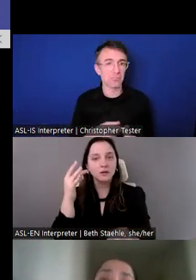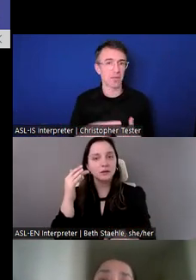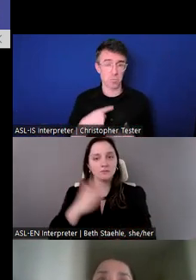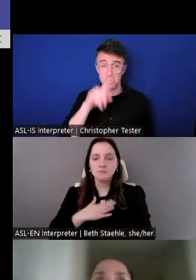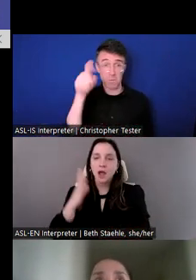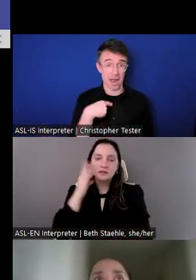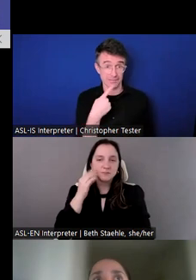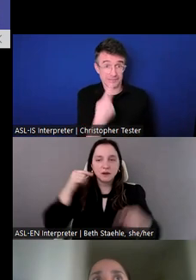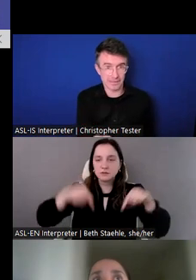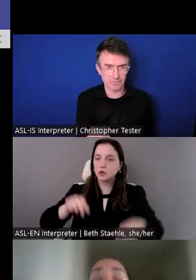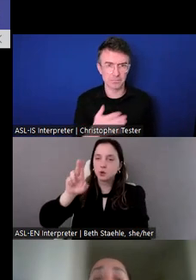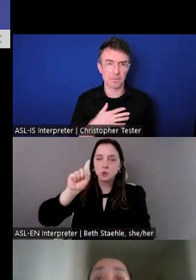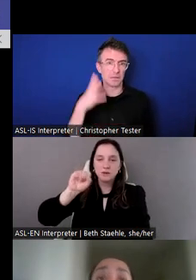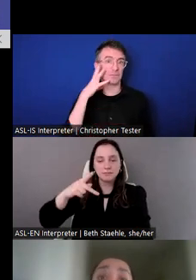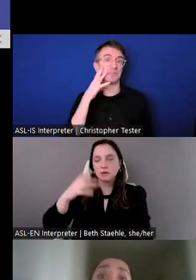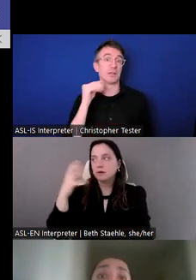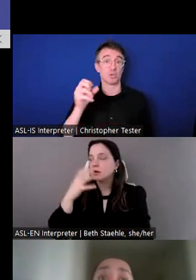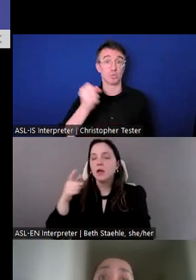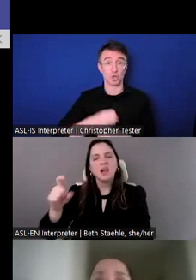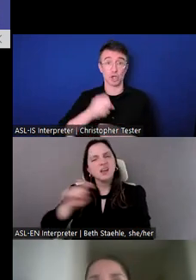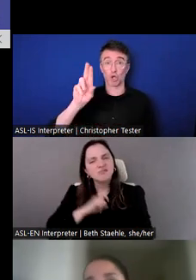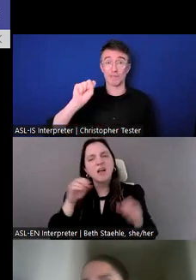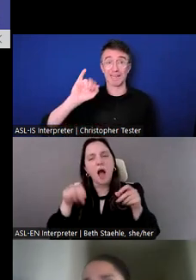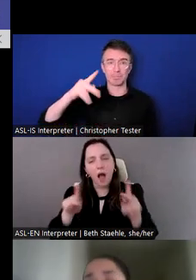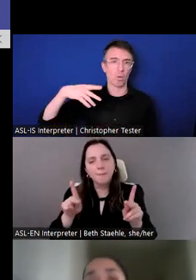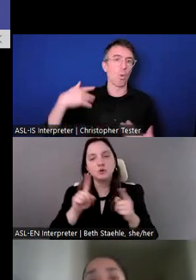USIP is the opportunities to grow within your career.